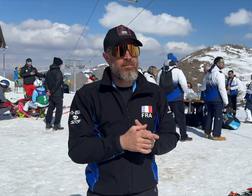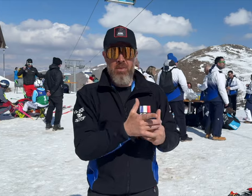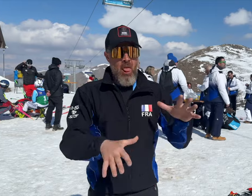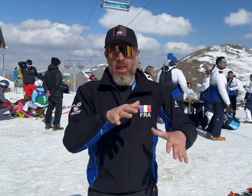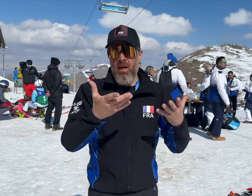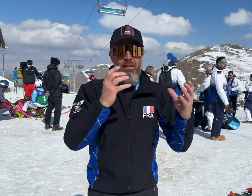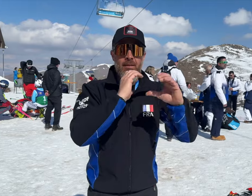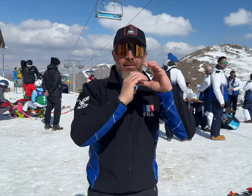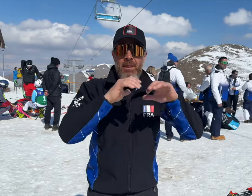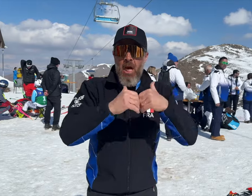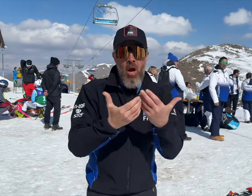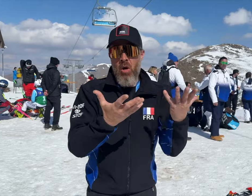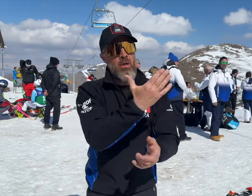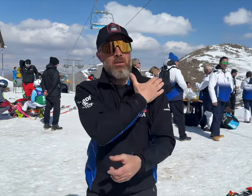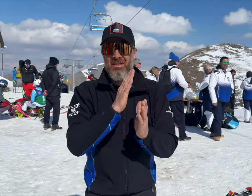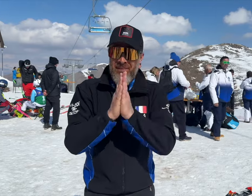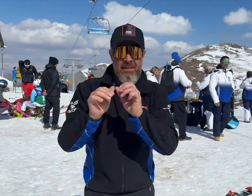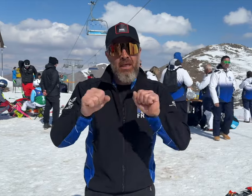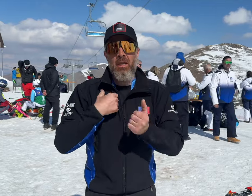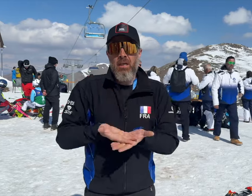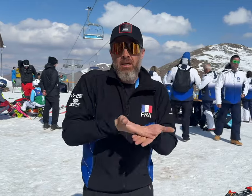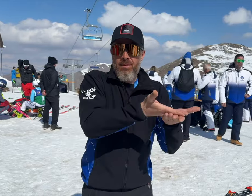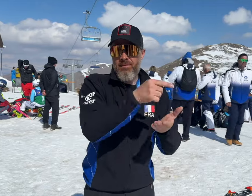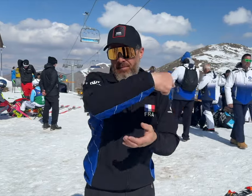communication issues with Deaf athletes, and I was asked to